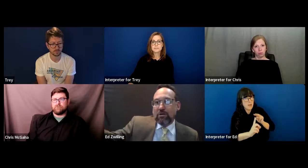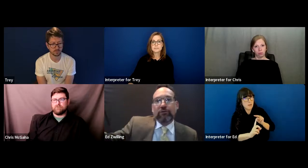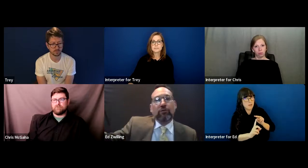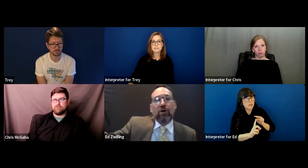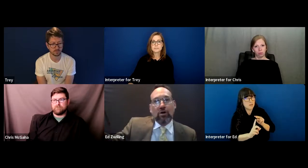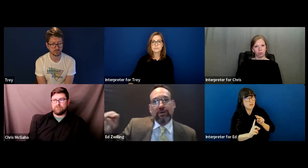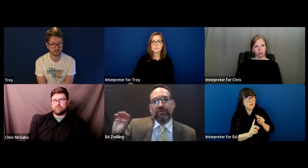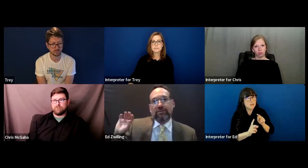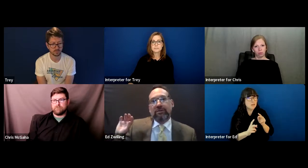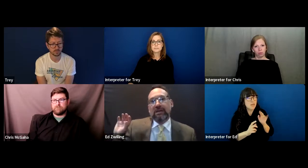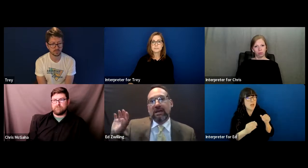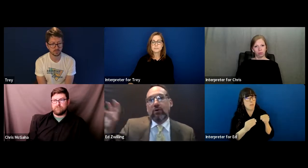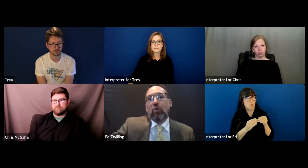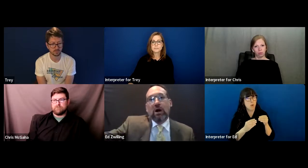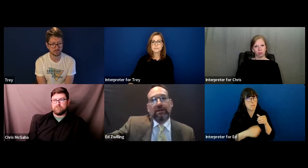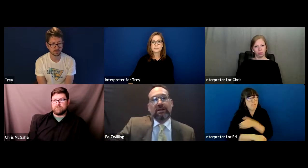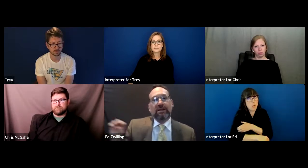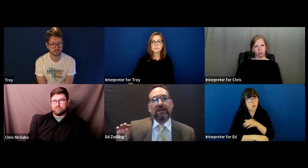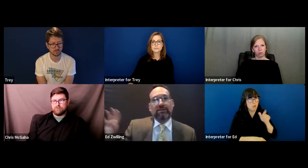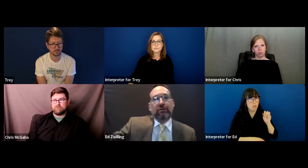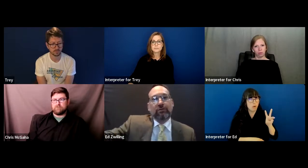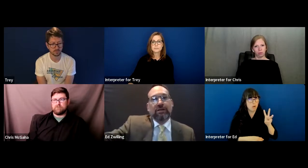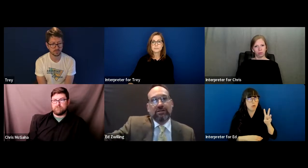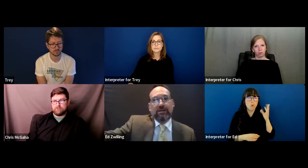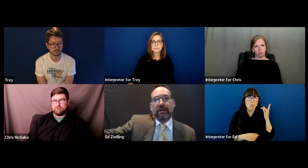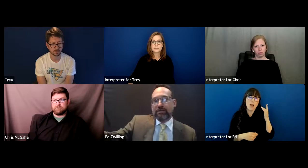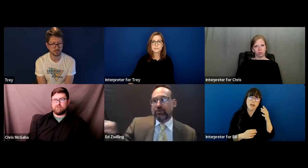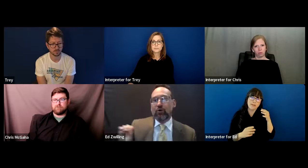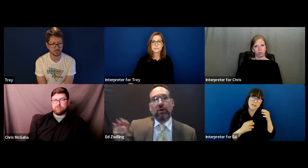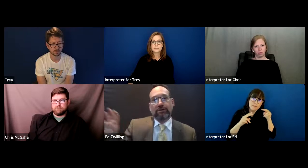powerful law law, because you're looking at equality and integration and you don't want